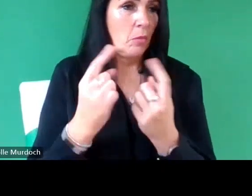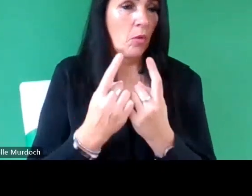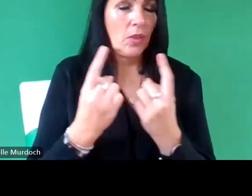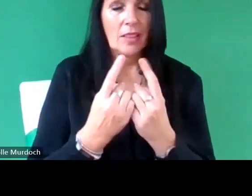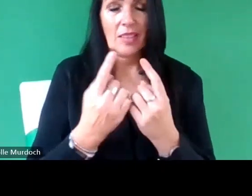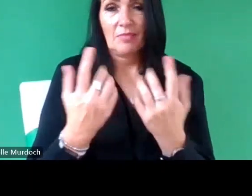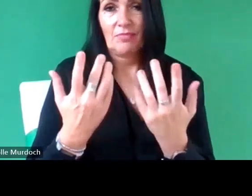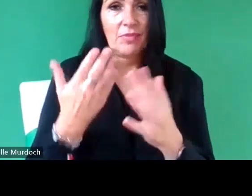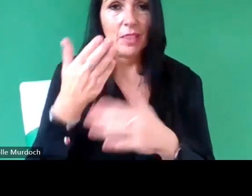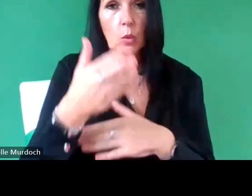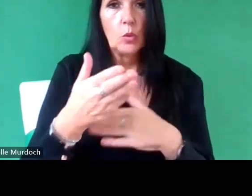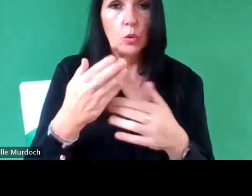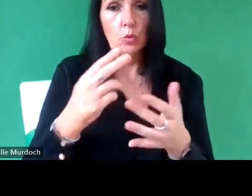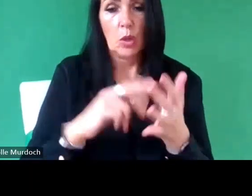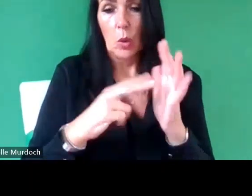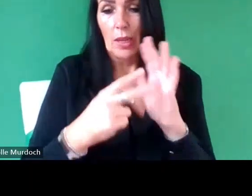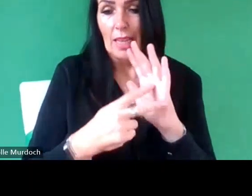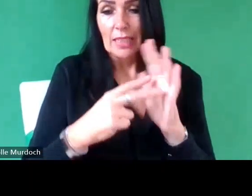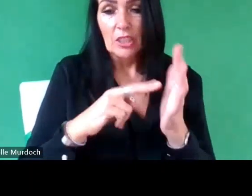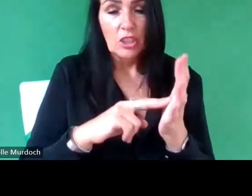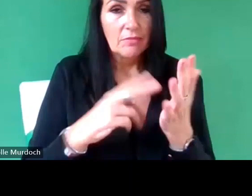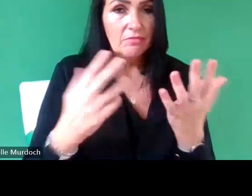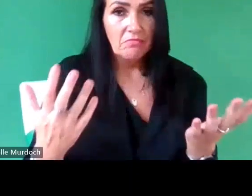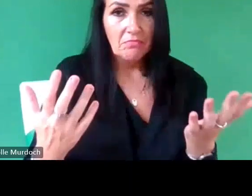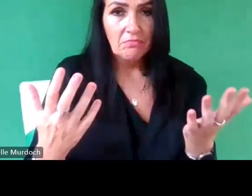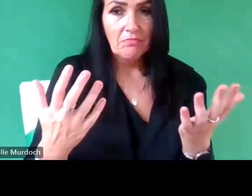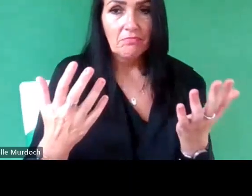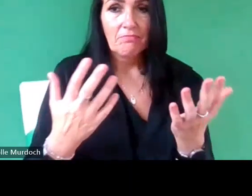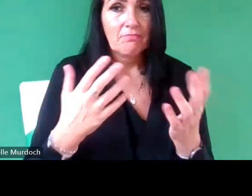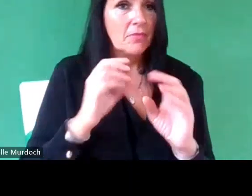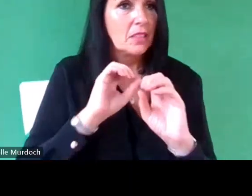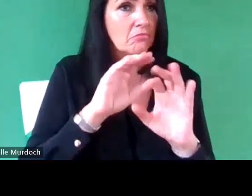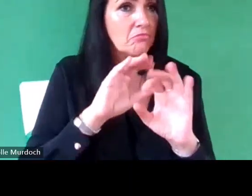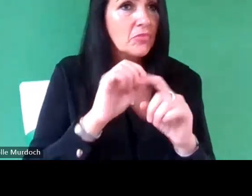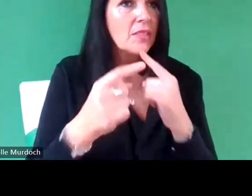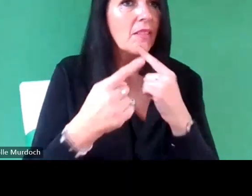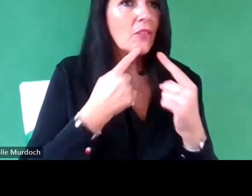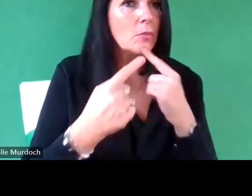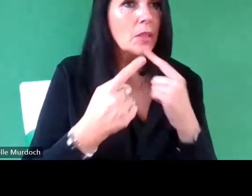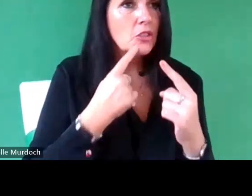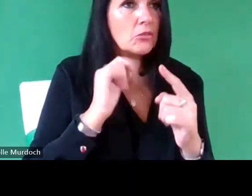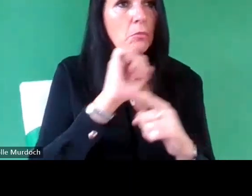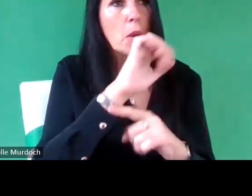an organization um and giving them information about the work that you're doing engaging with